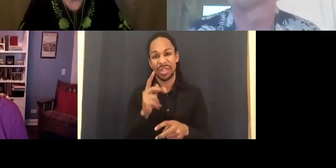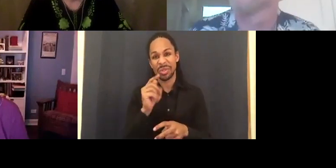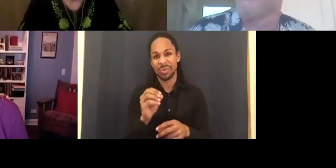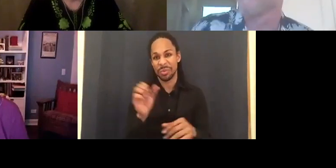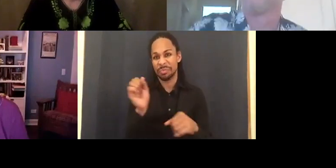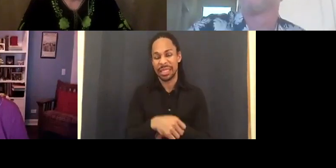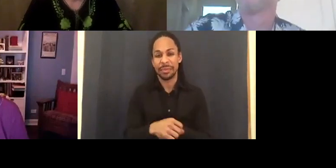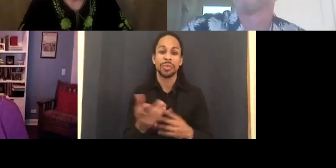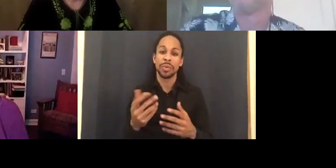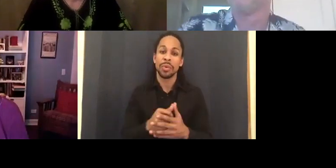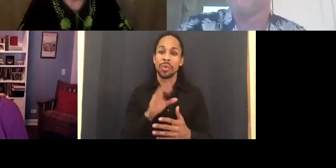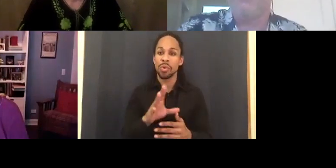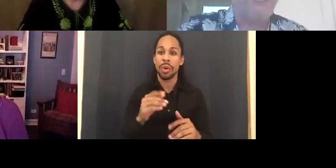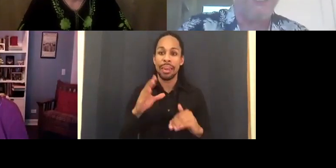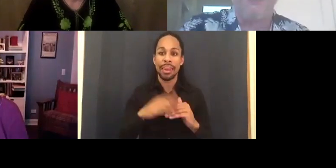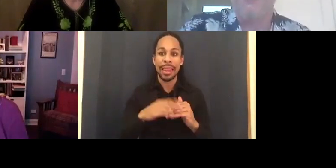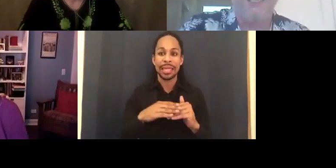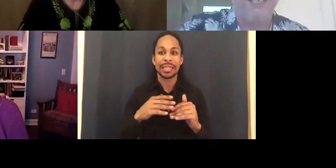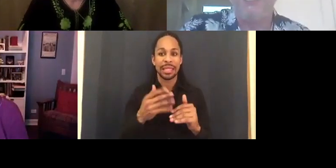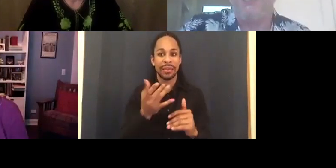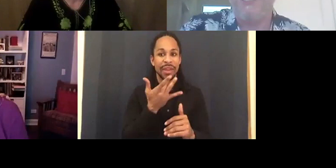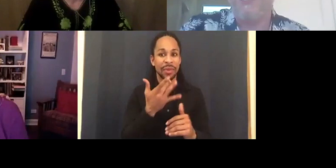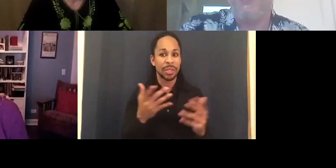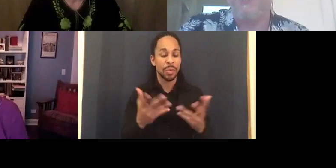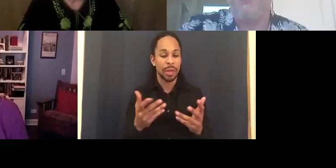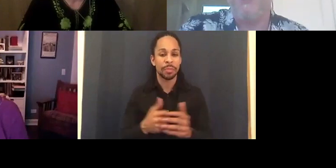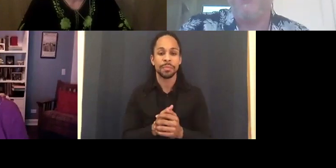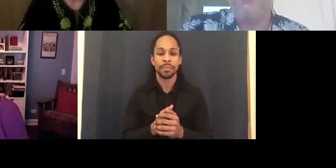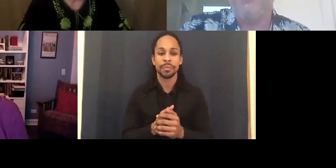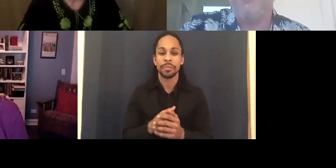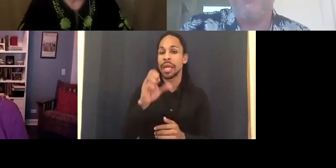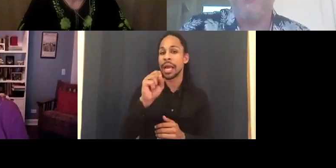is? SALOME CHASNOFF: Well, I'm not like